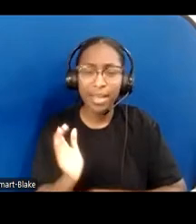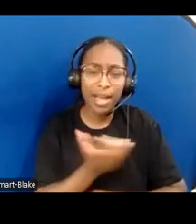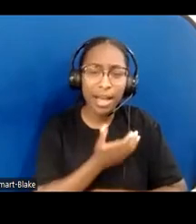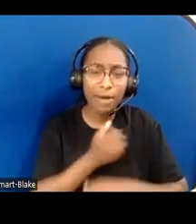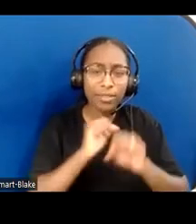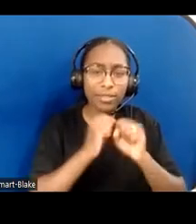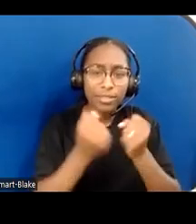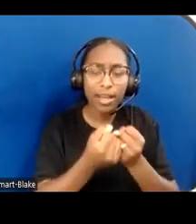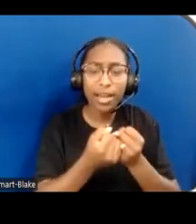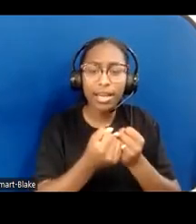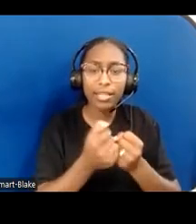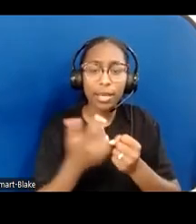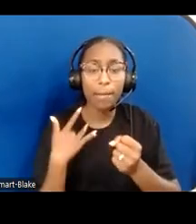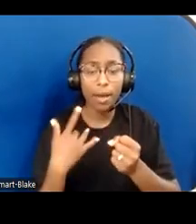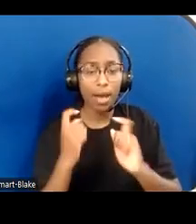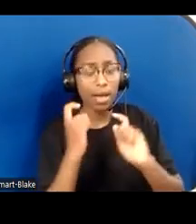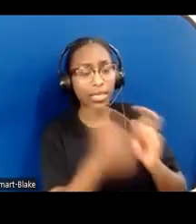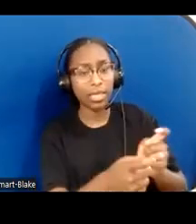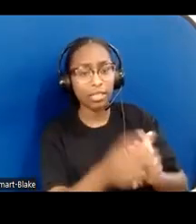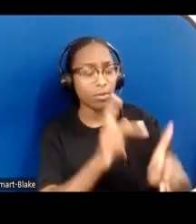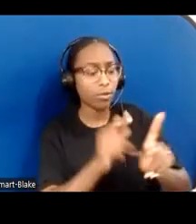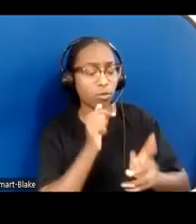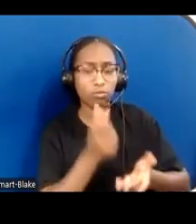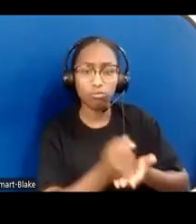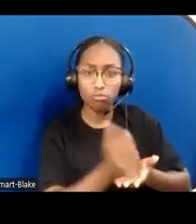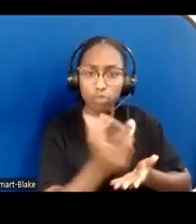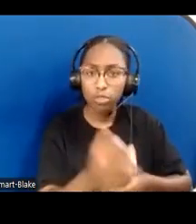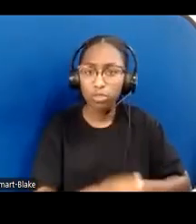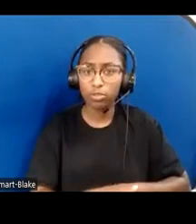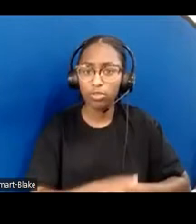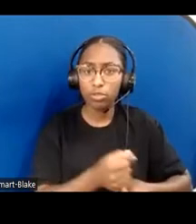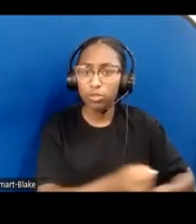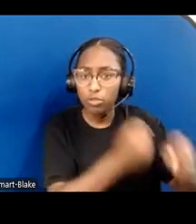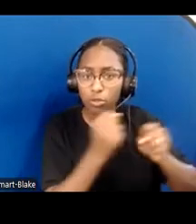Those who are bigger, richer, stronger, younger, smarter,